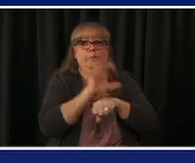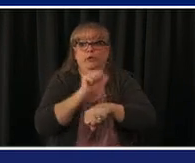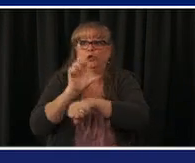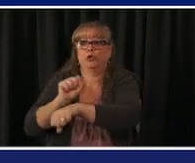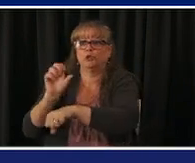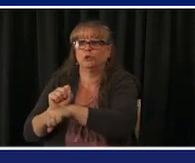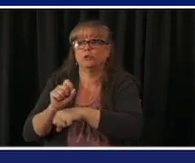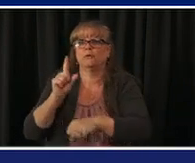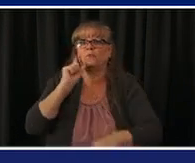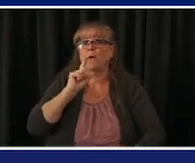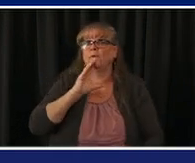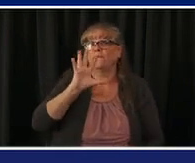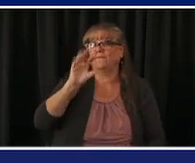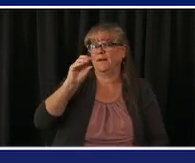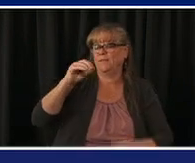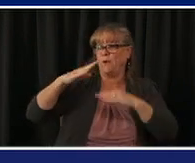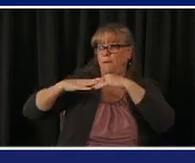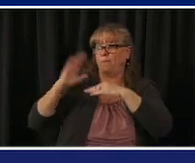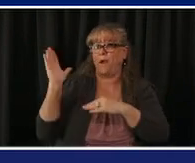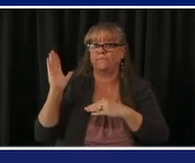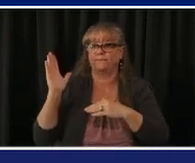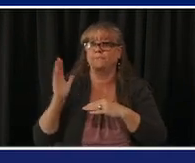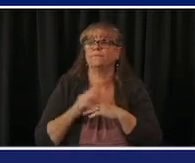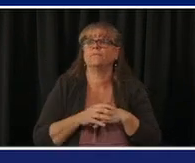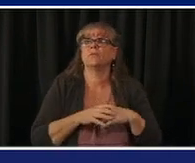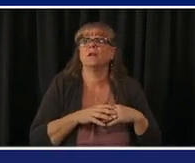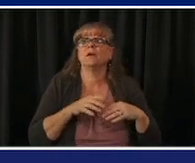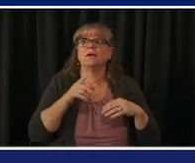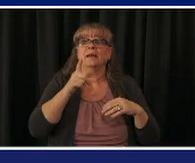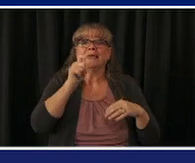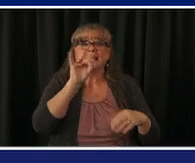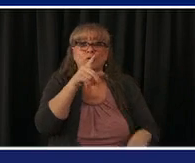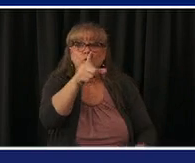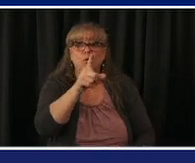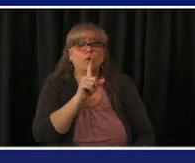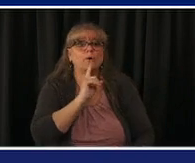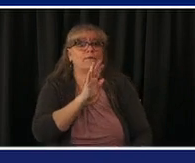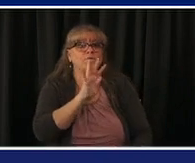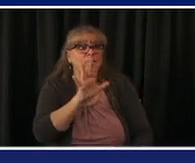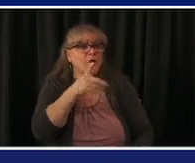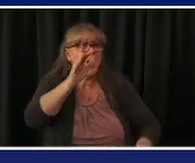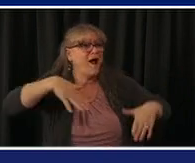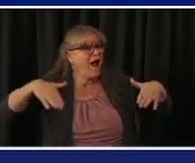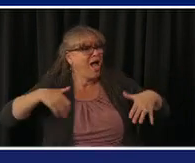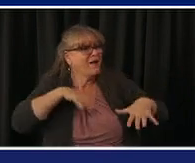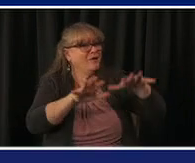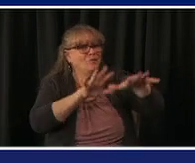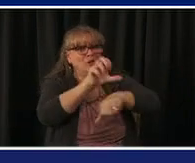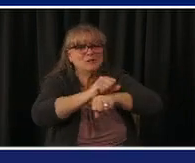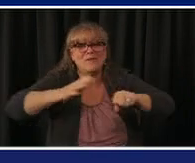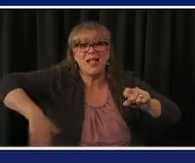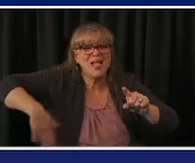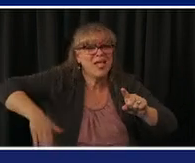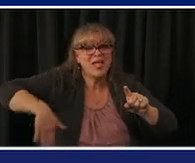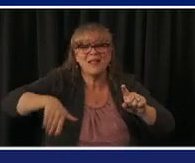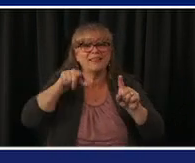they're going to get in but if you're 49 and you're saying i can't find anything for this coming weekend that's probably true because many of them have already made appointments